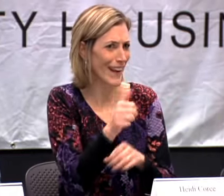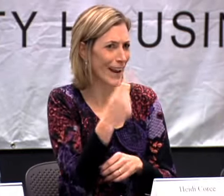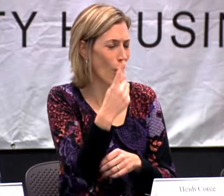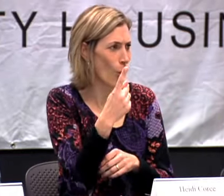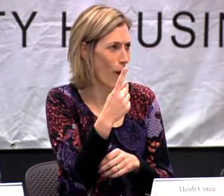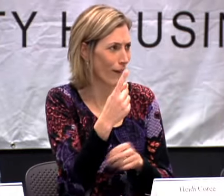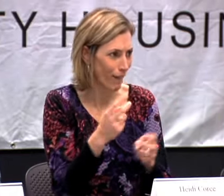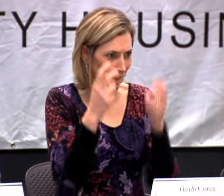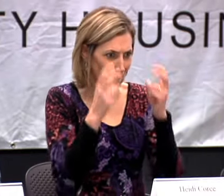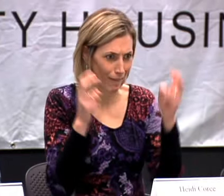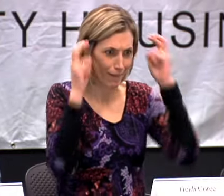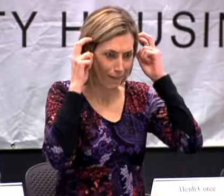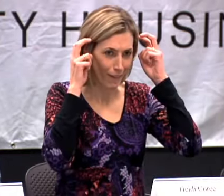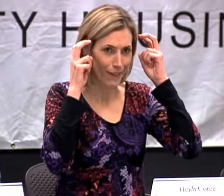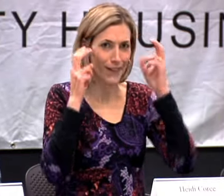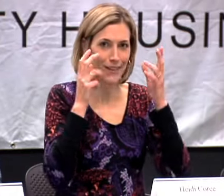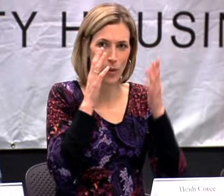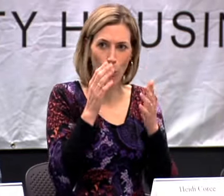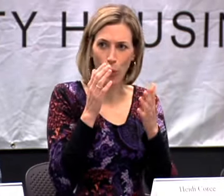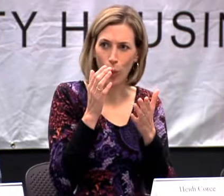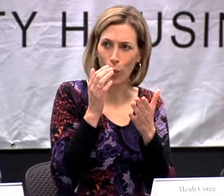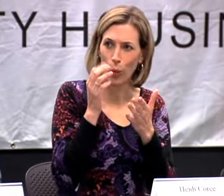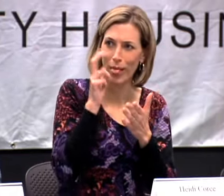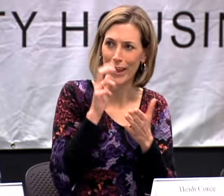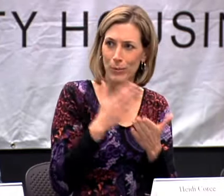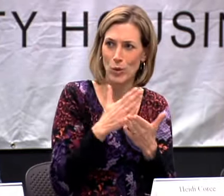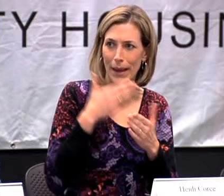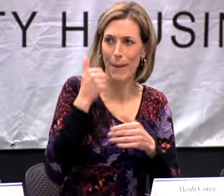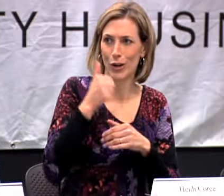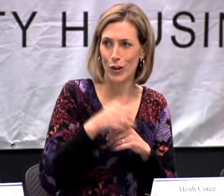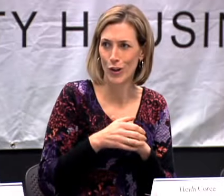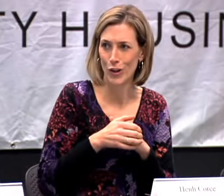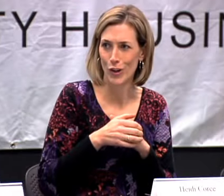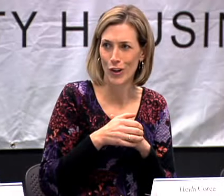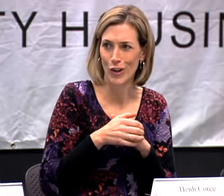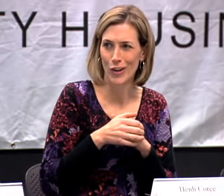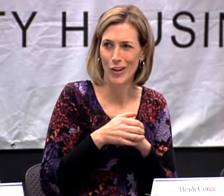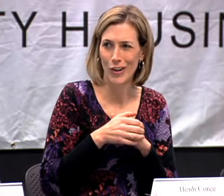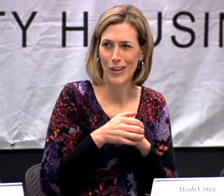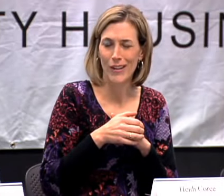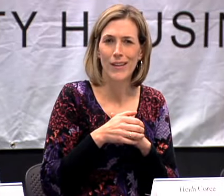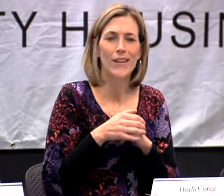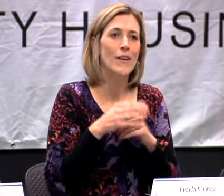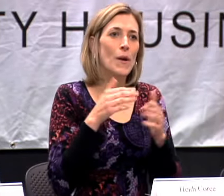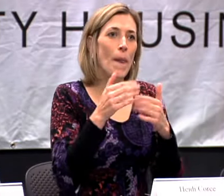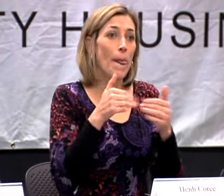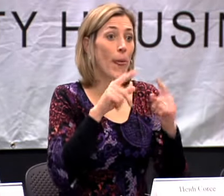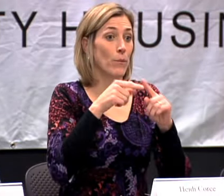AUDIOLOGIST IS OFFERING ANOTHER COCHLEAR IMPLANT. AND THAT WILL MAKE